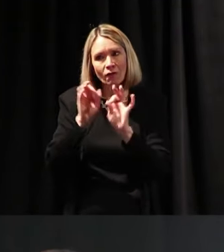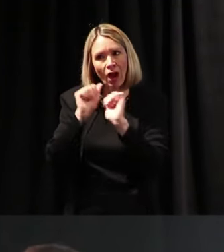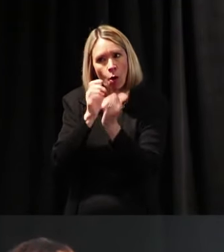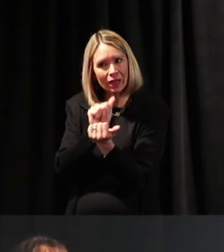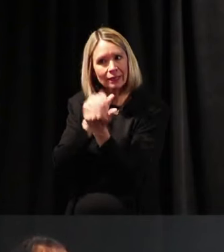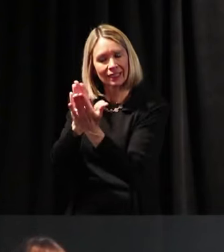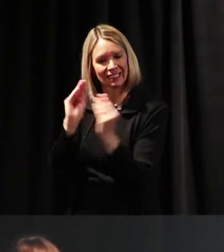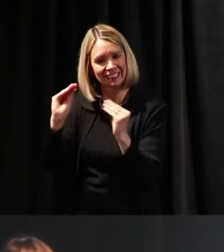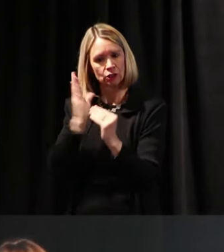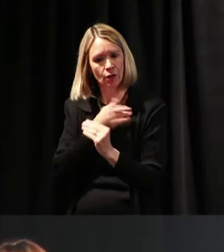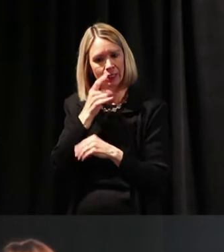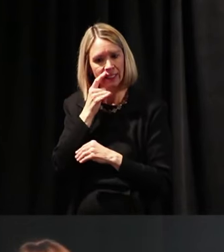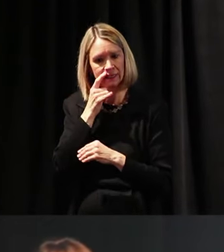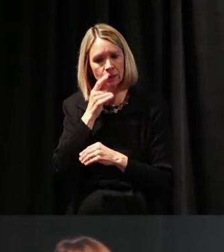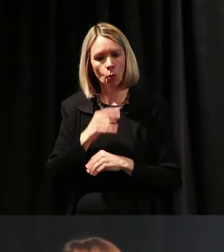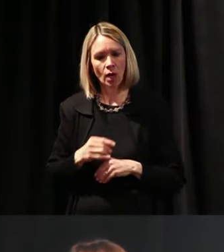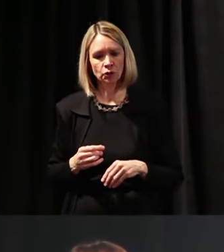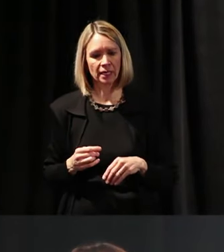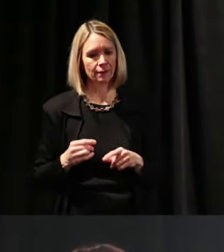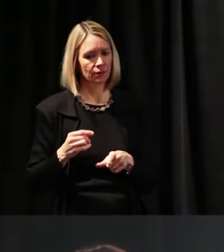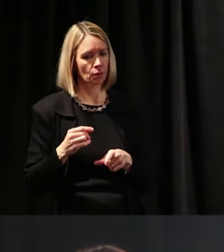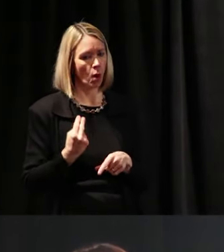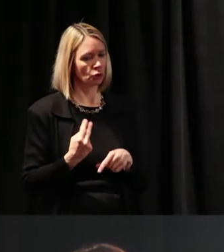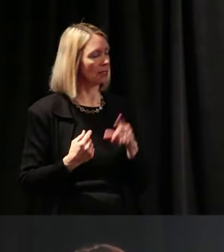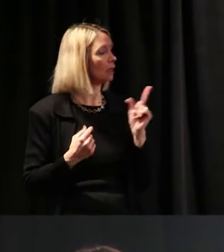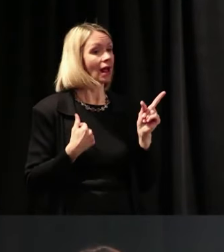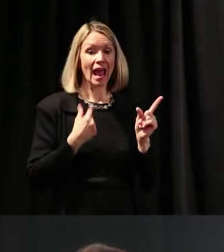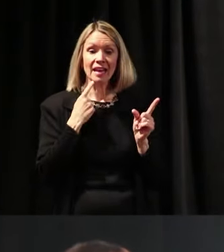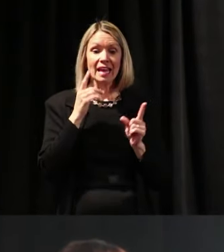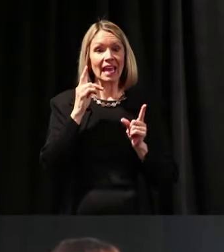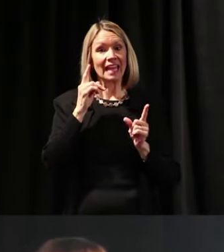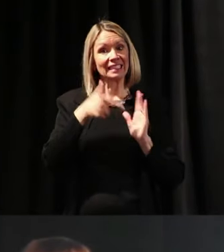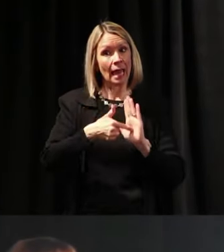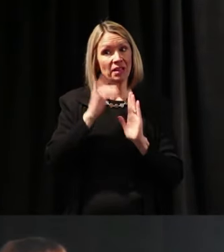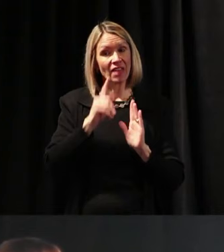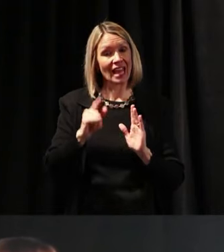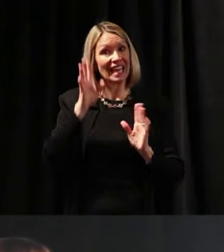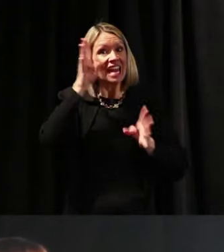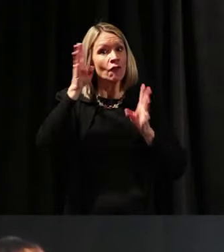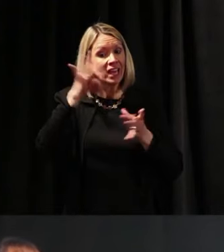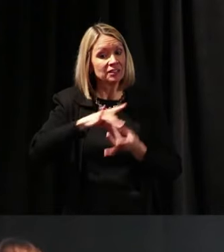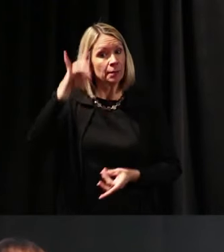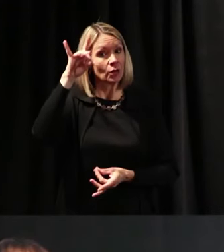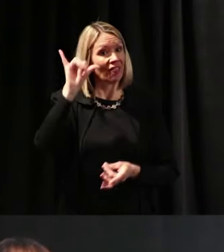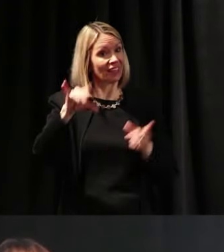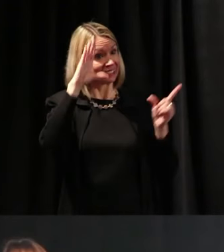An example of this innovative spirit, this guy down here, Tony,